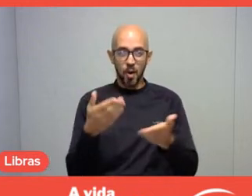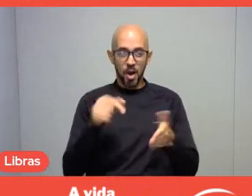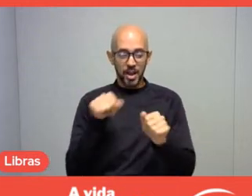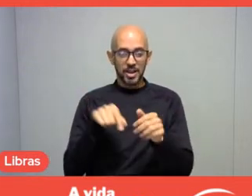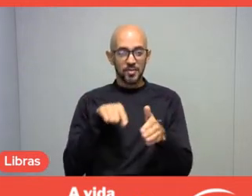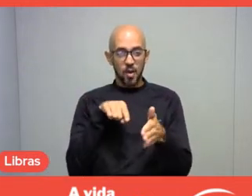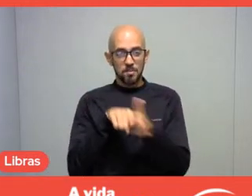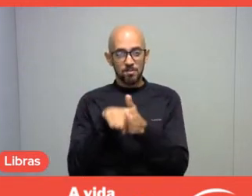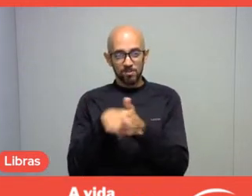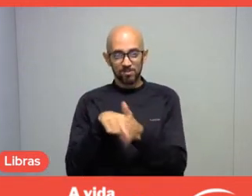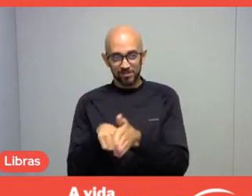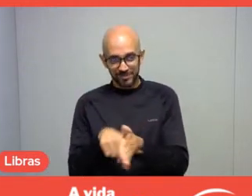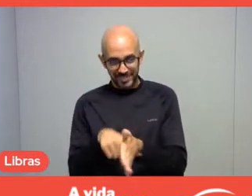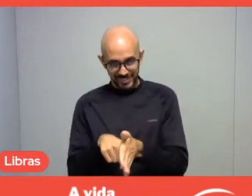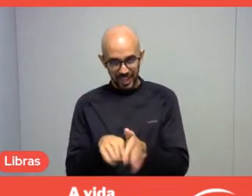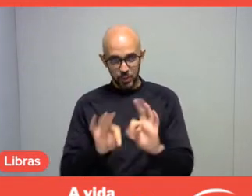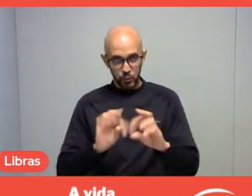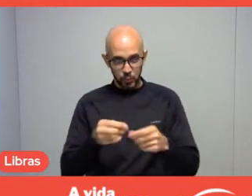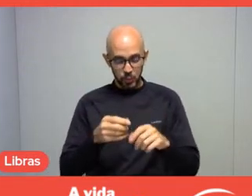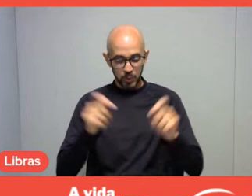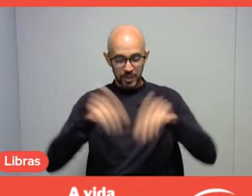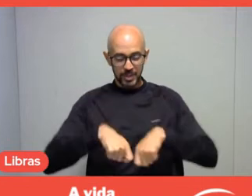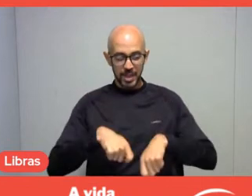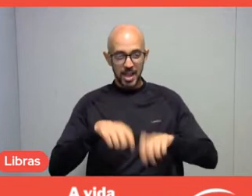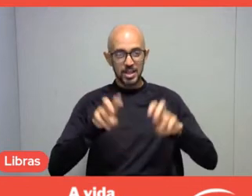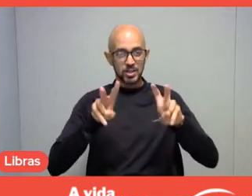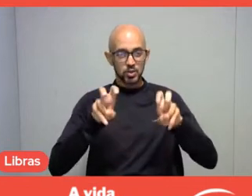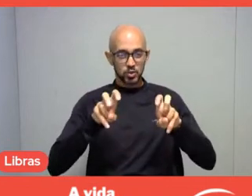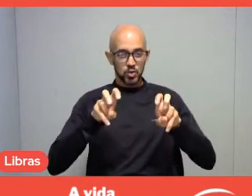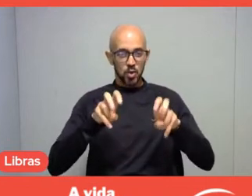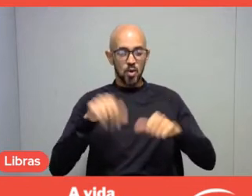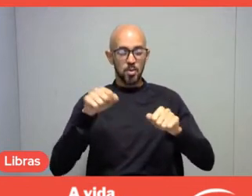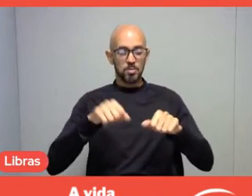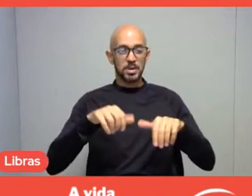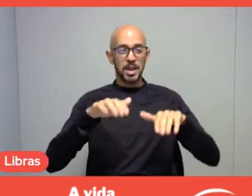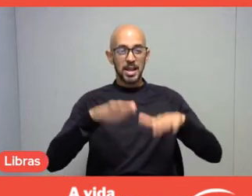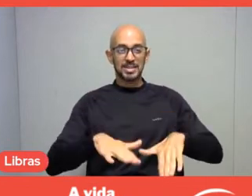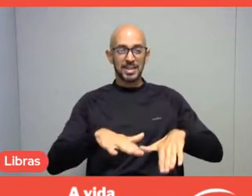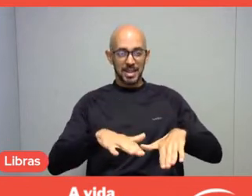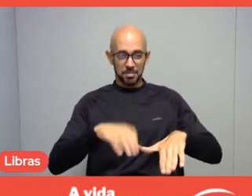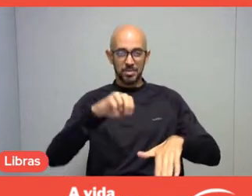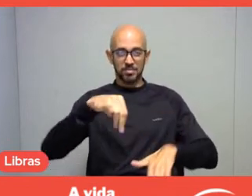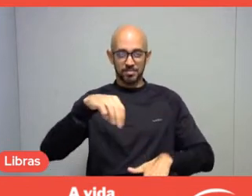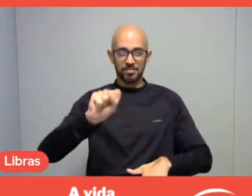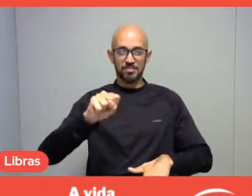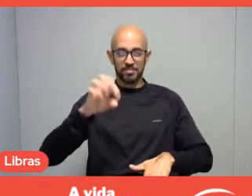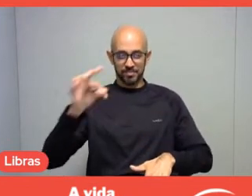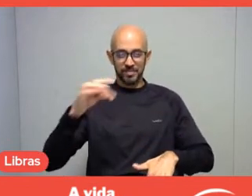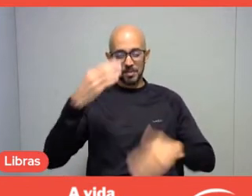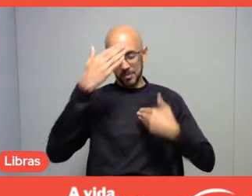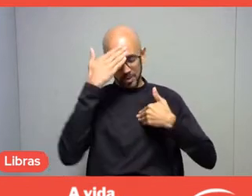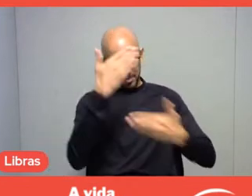I'm going to research everything I can about settlements. Look, thank you very much, see? But anyway, let's go.